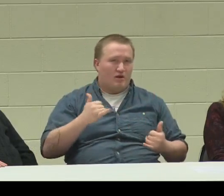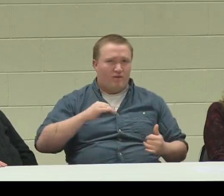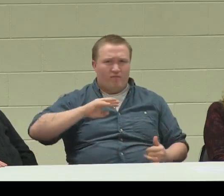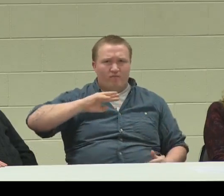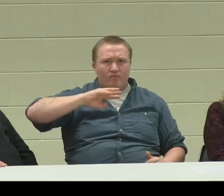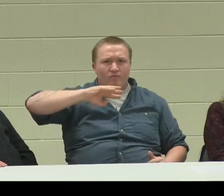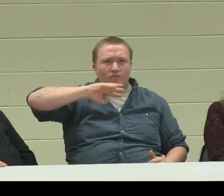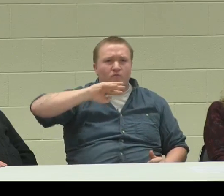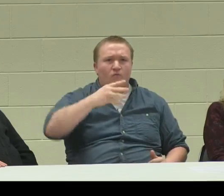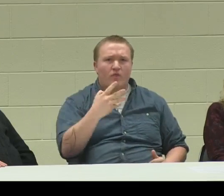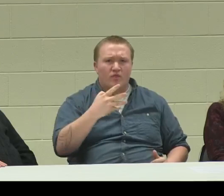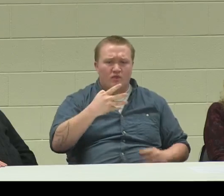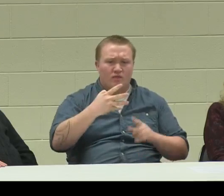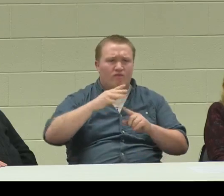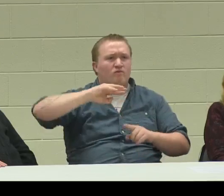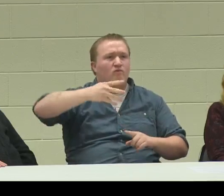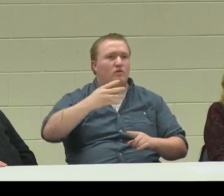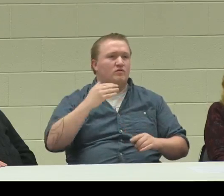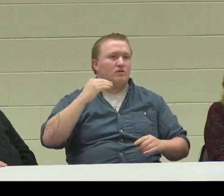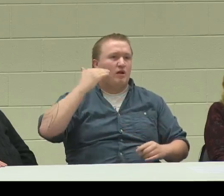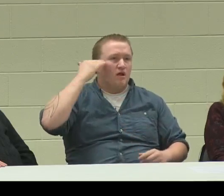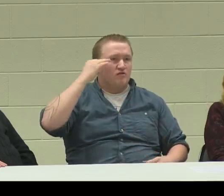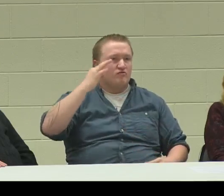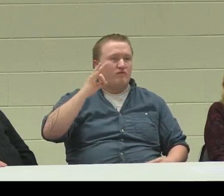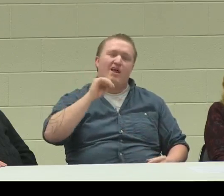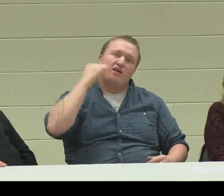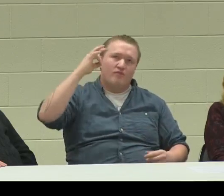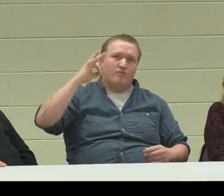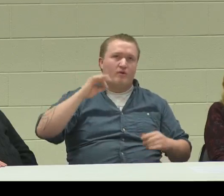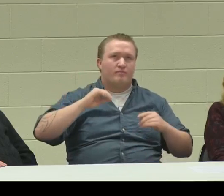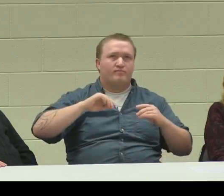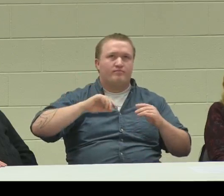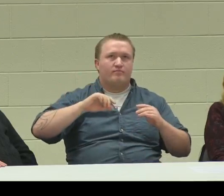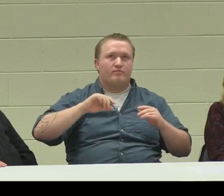I moved up the ladder, and I'm what you'd call